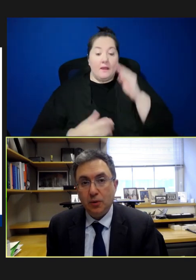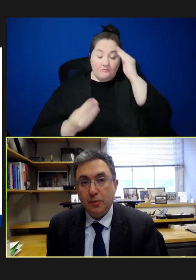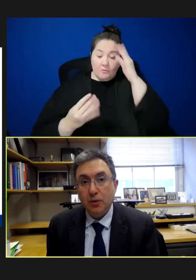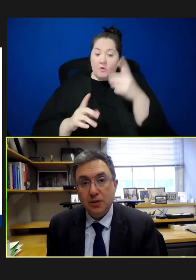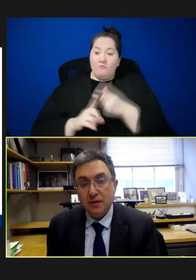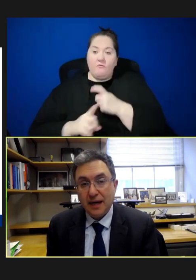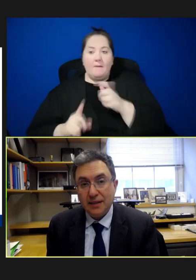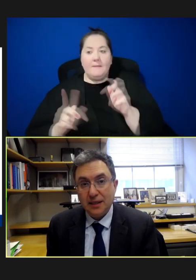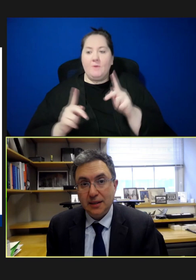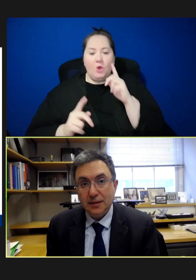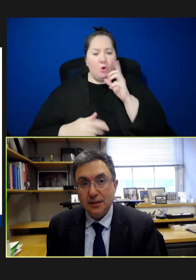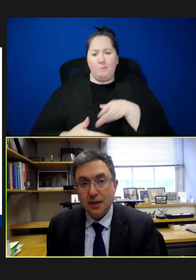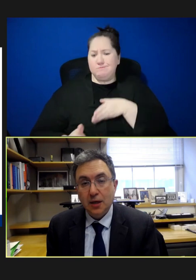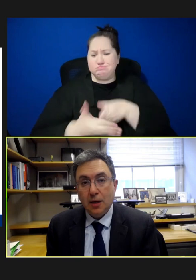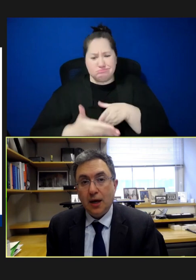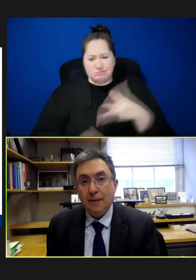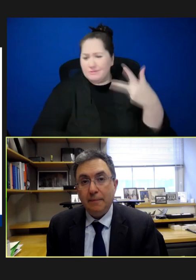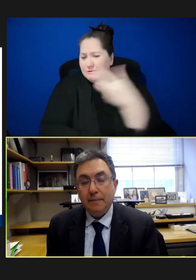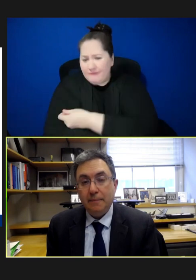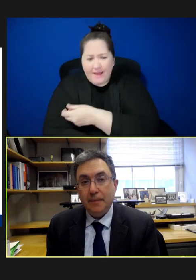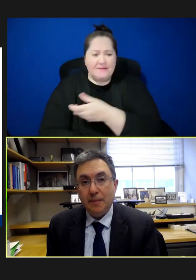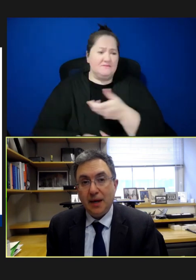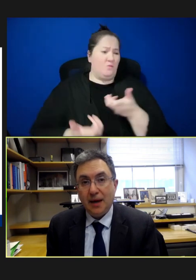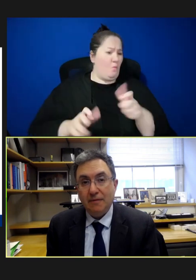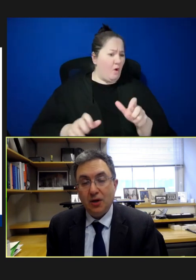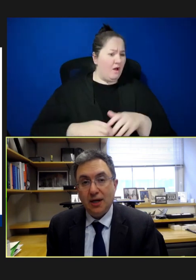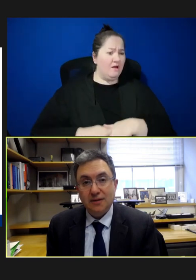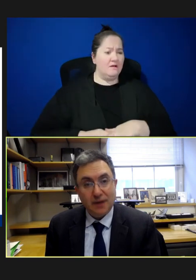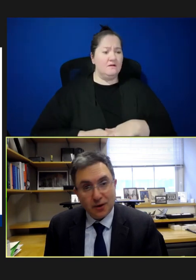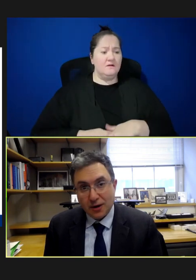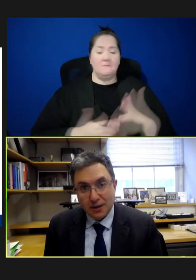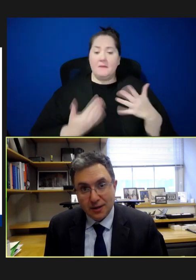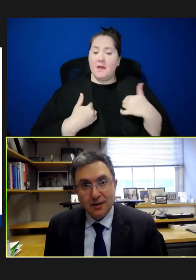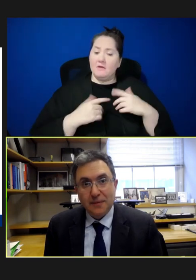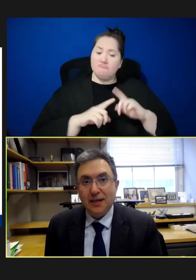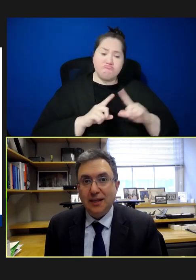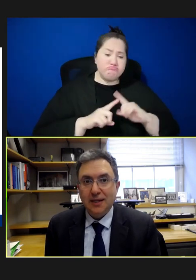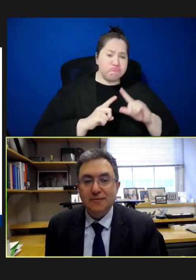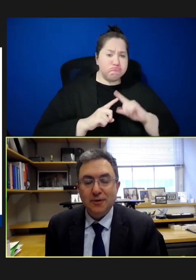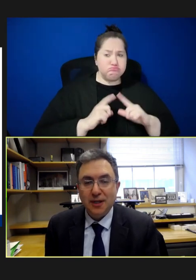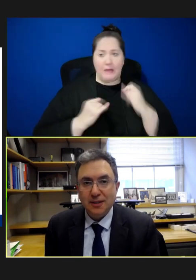are opposed to vaccines. They may have all kinds of other ideas for things that